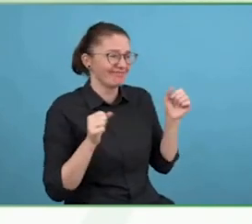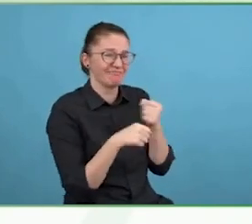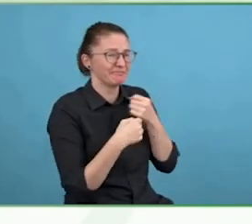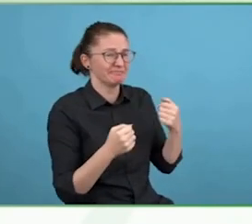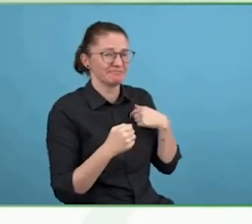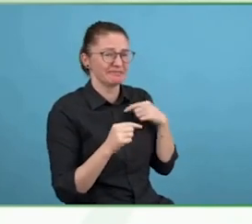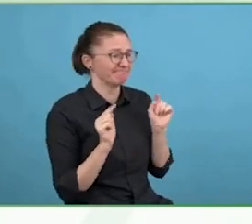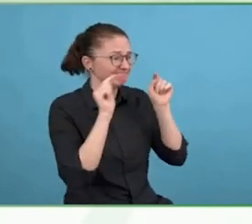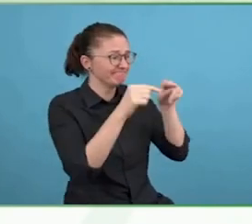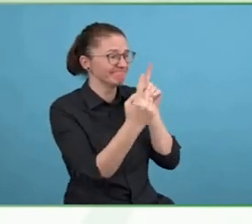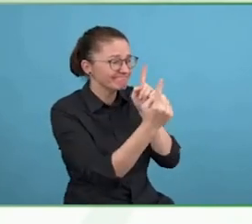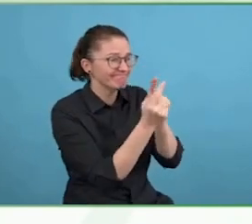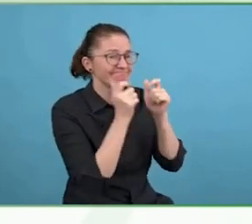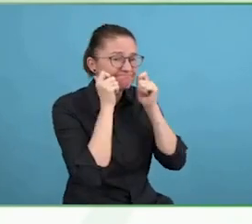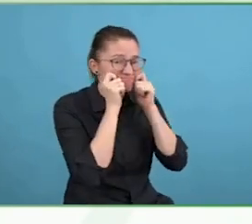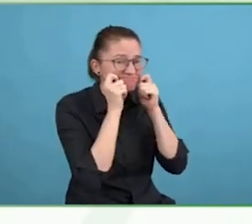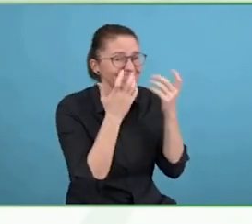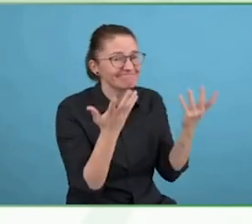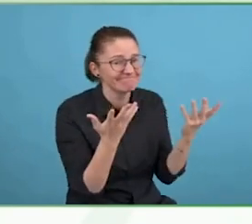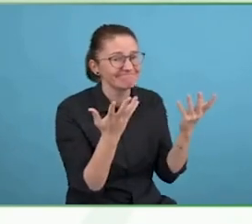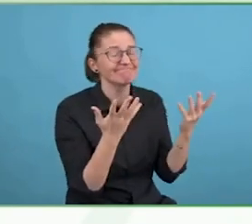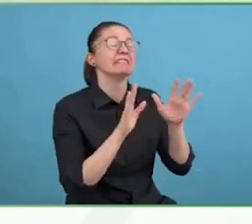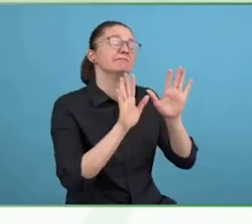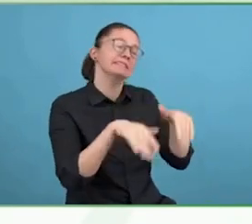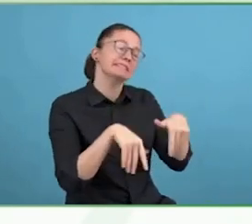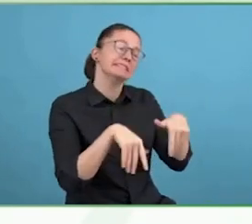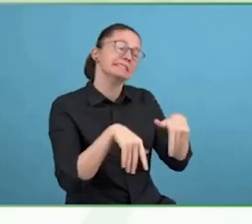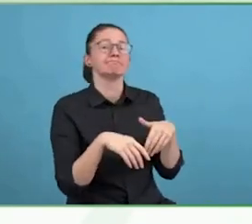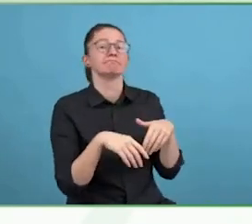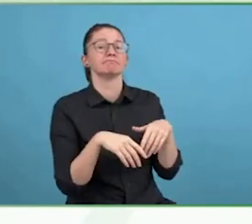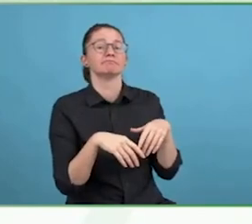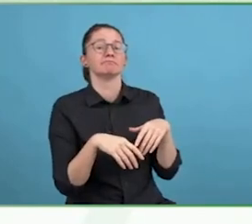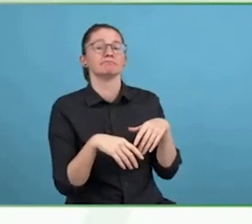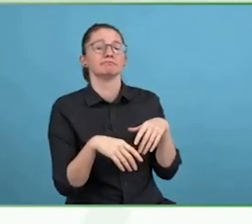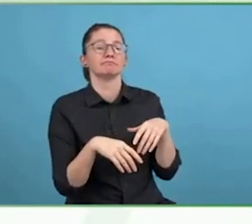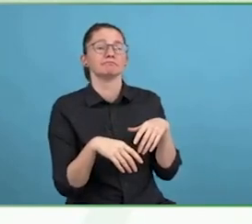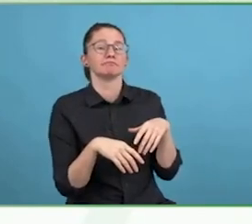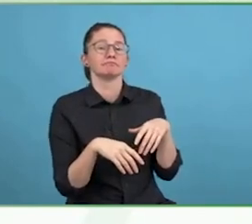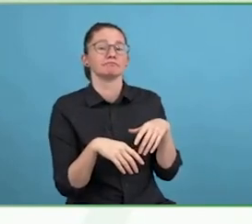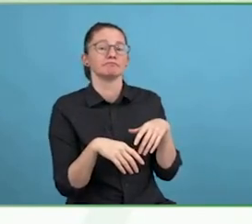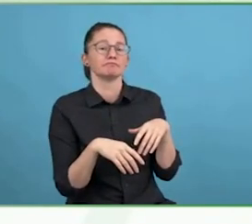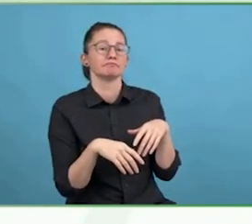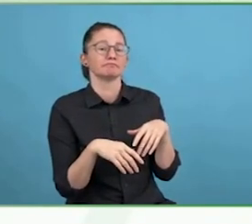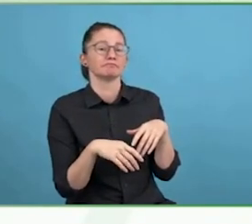The Legacy of War Foundation, I set it up, six years ago now.